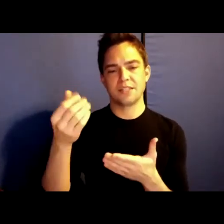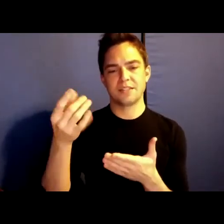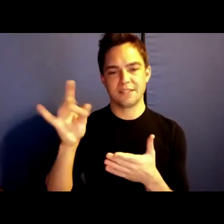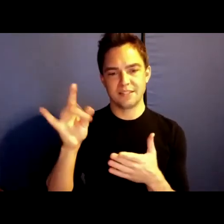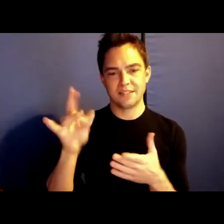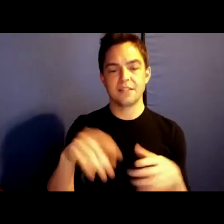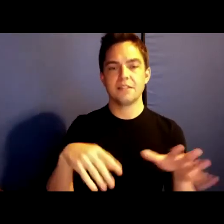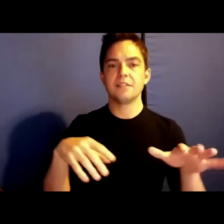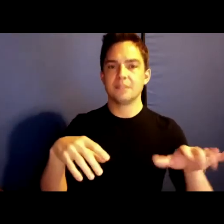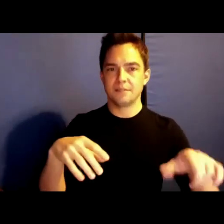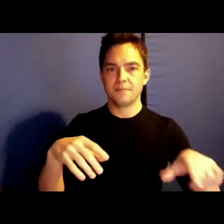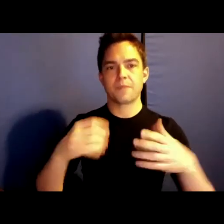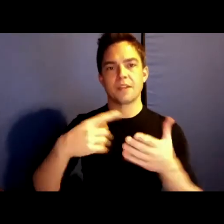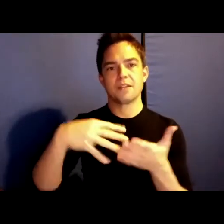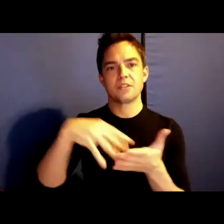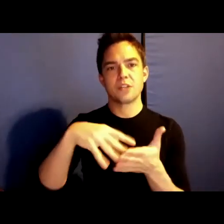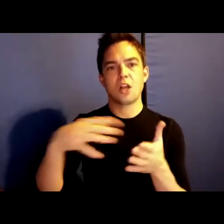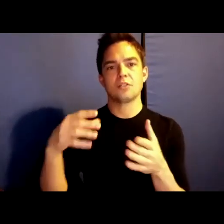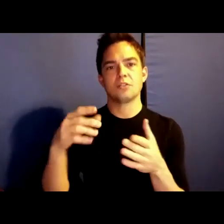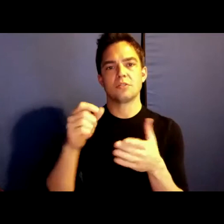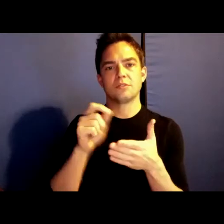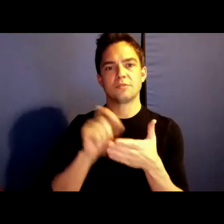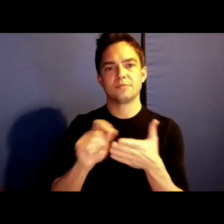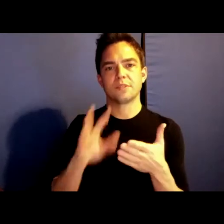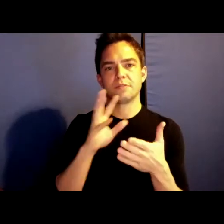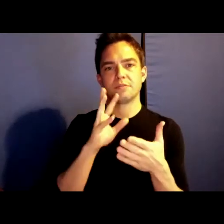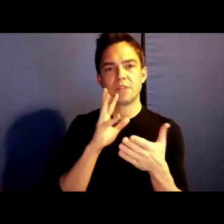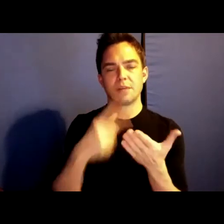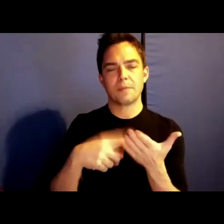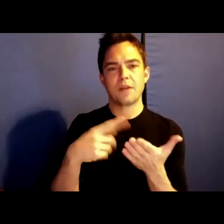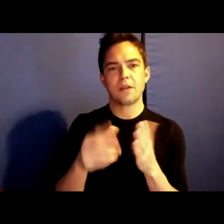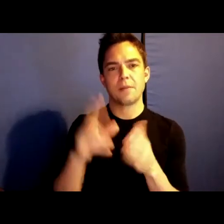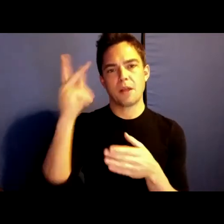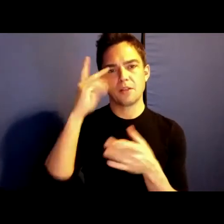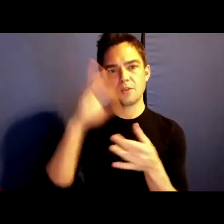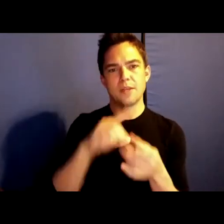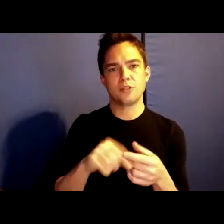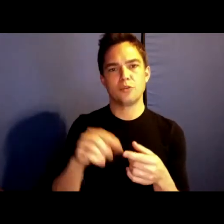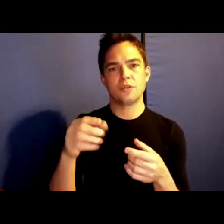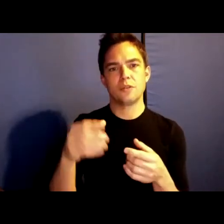and artists grappling with the politics of mastery which drive our professional, political,